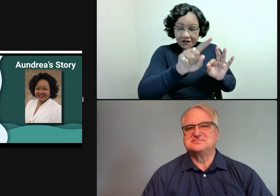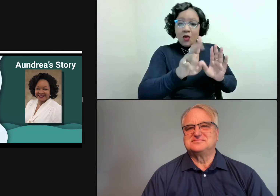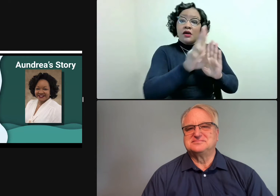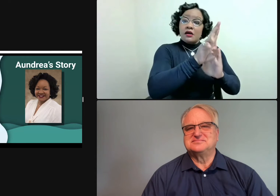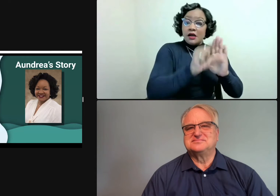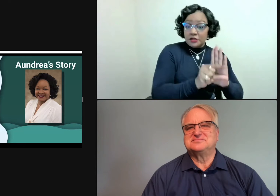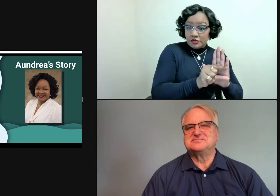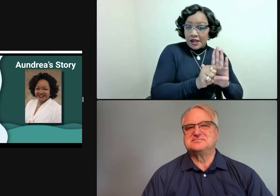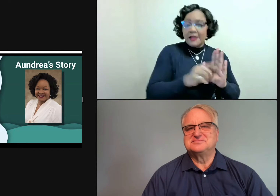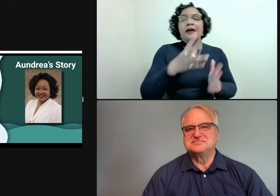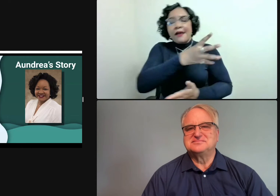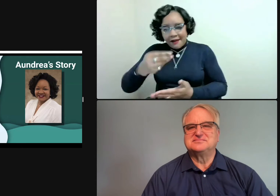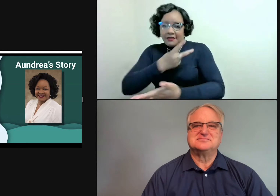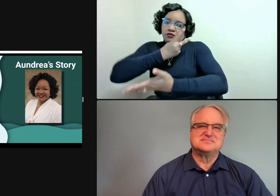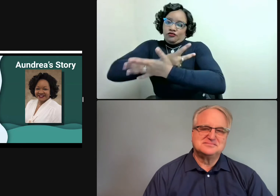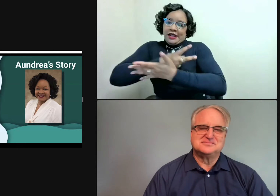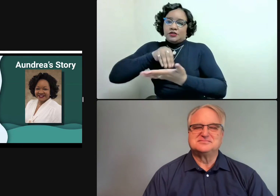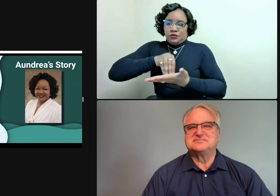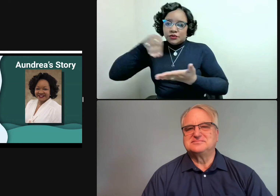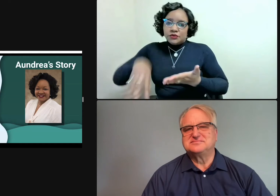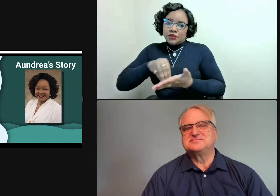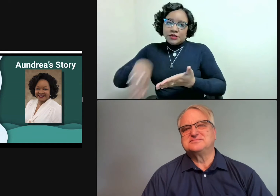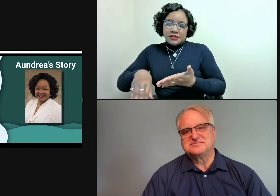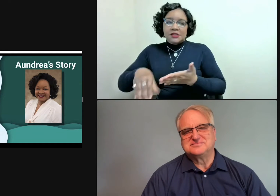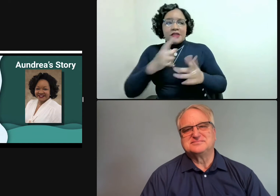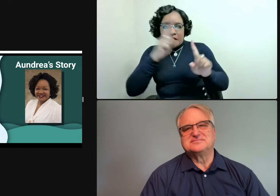And my role is to interpret for undergrad as well as grad